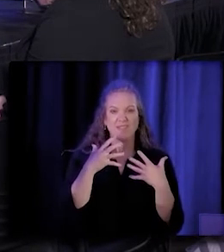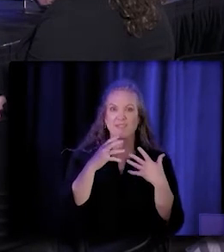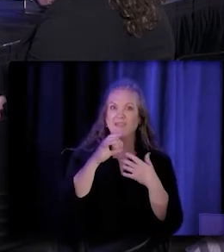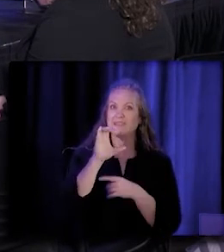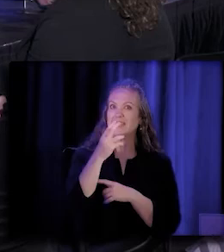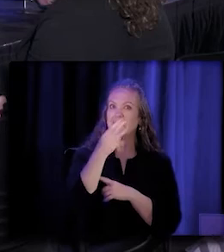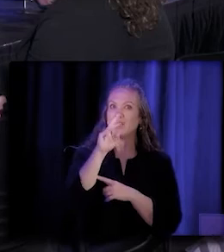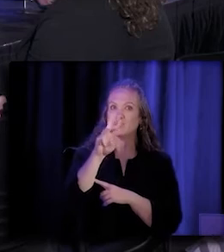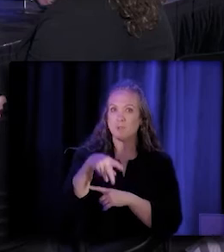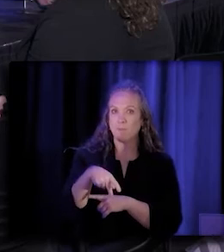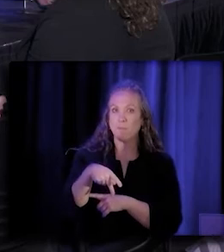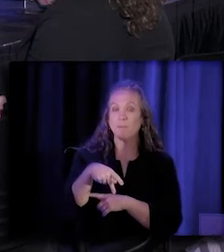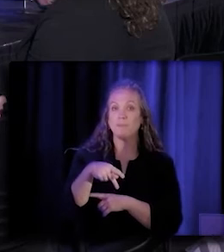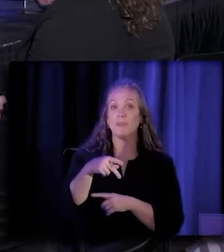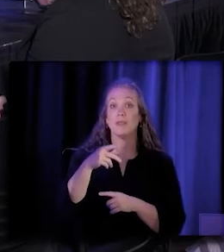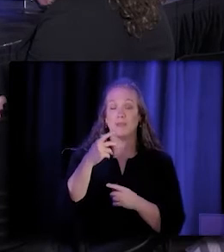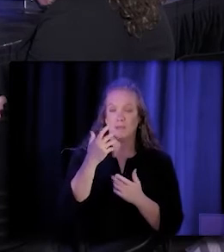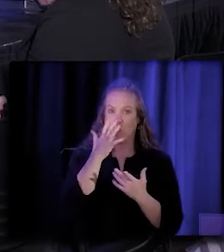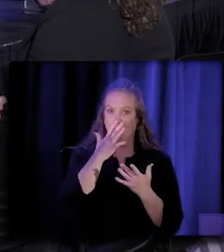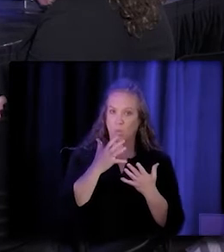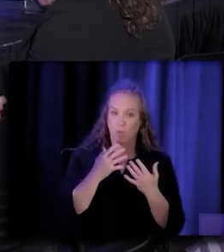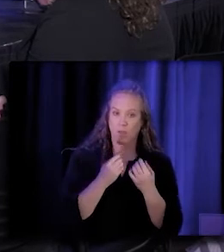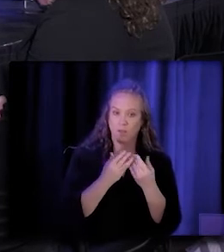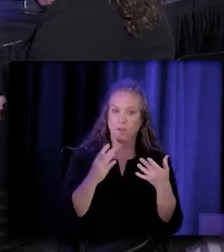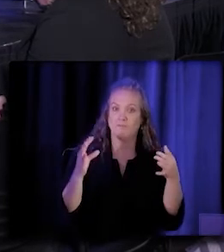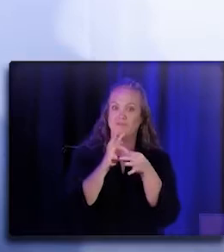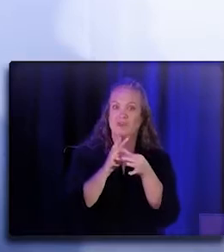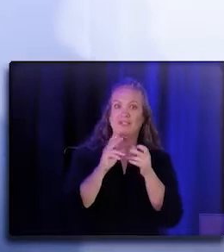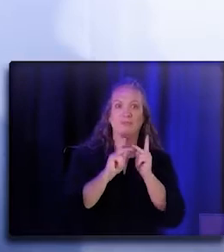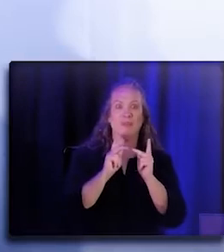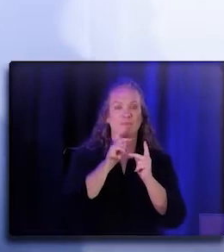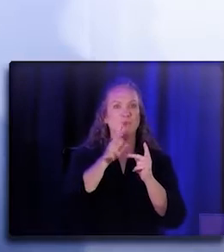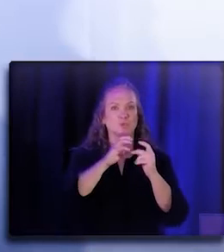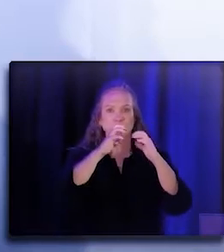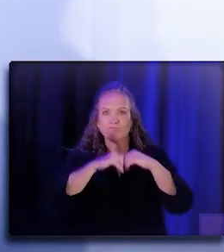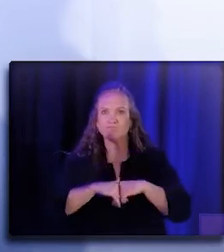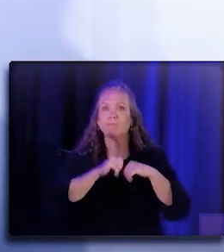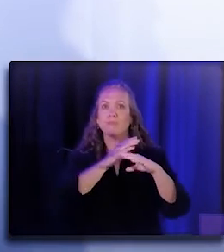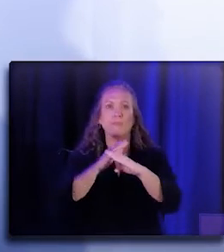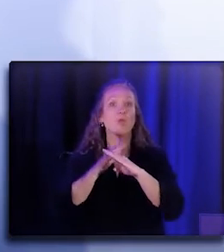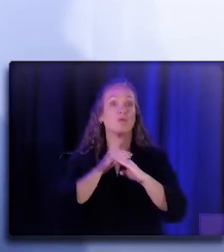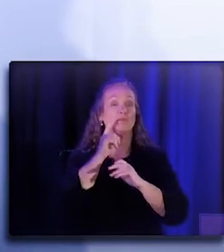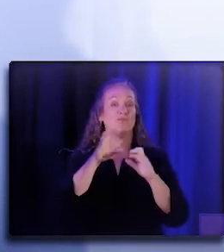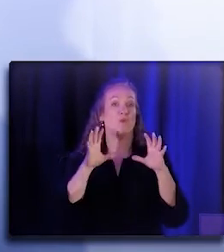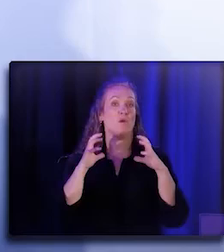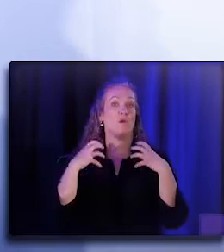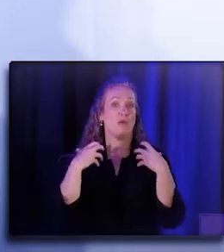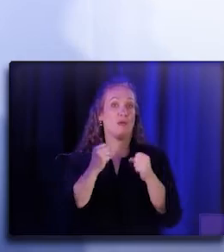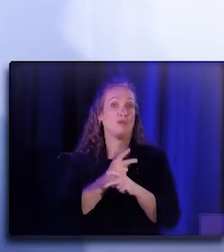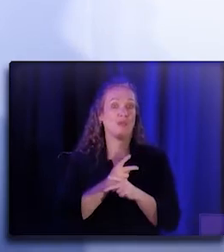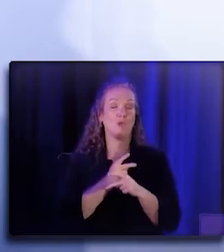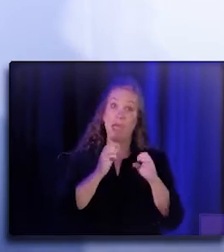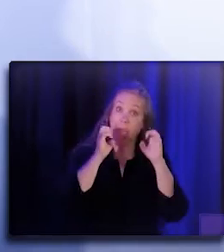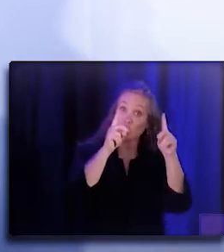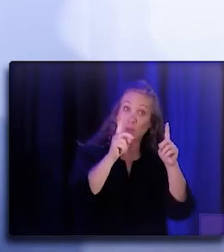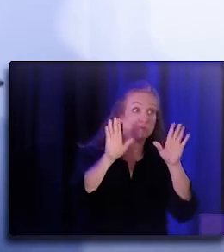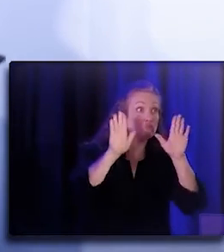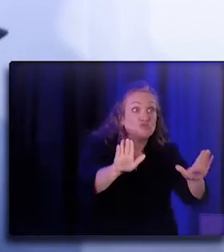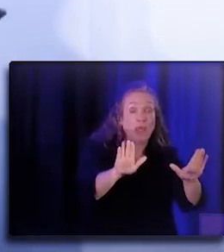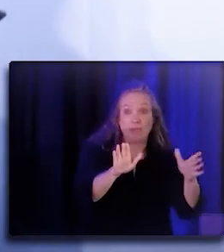and biases that hinder the people from healthcare. Education is great, a privilege,